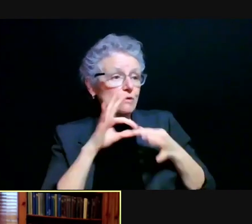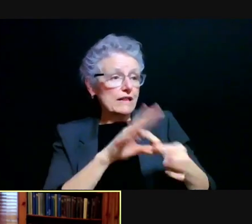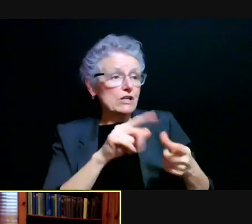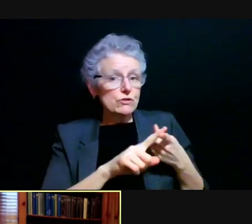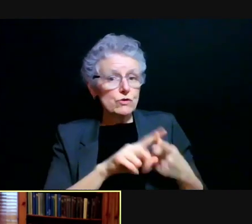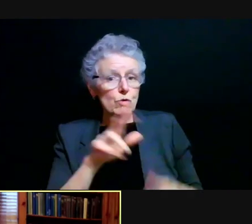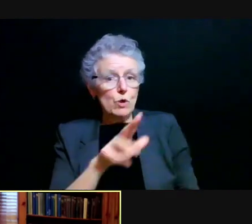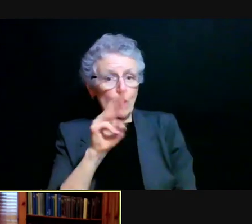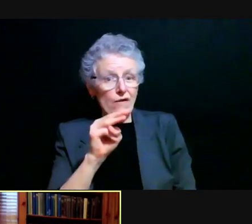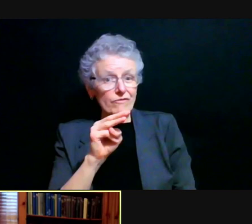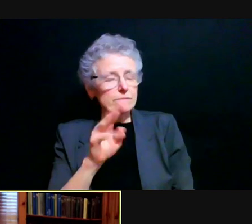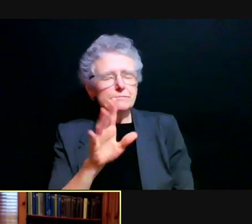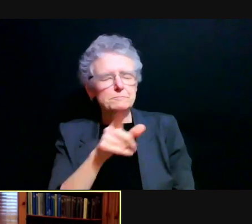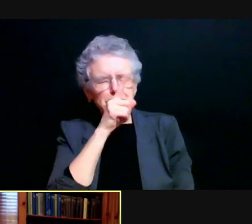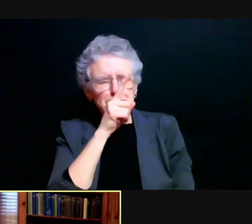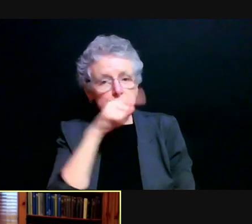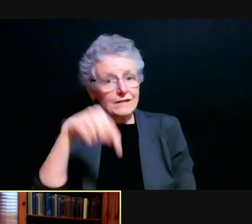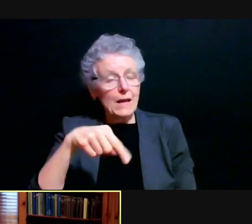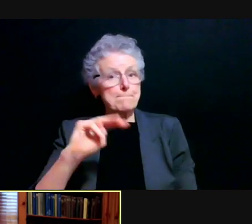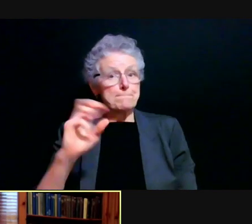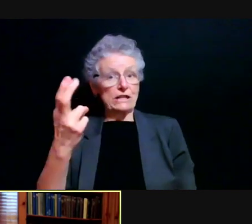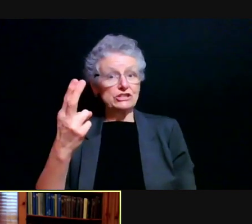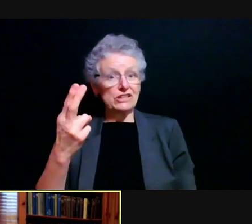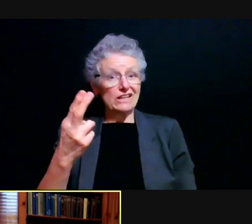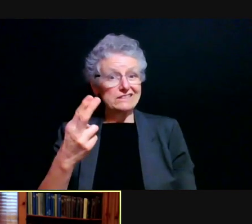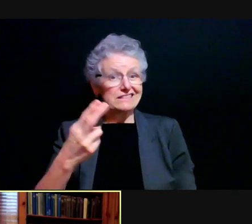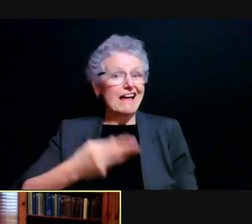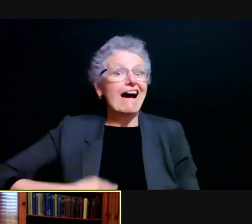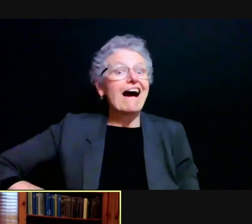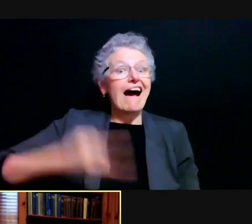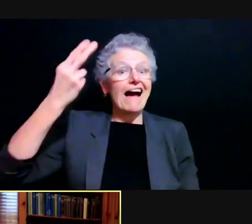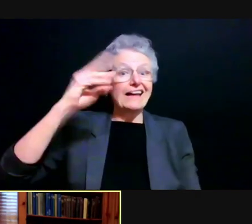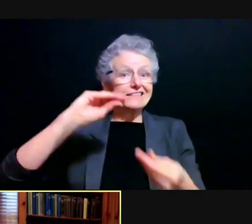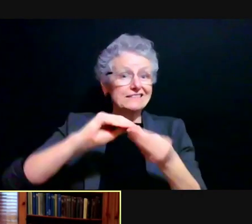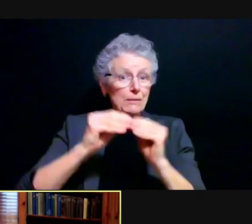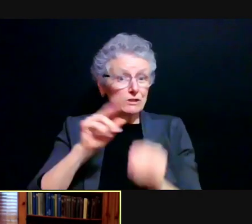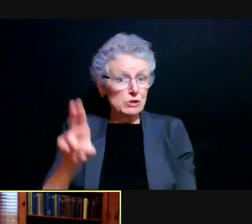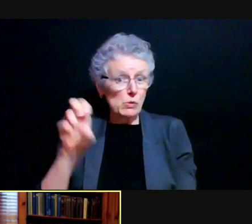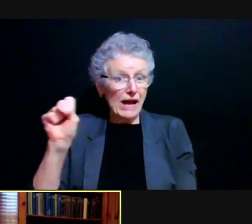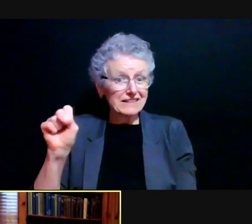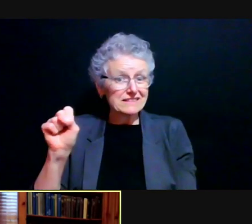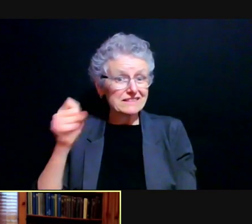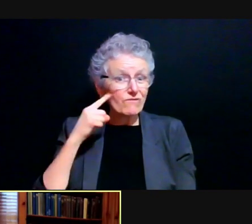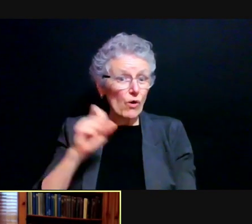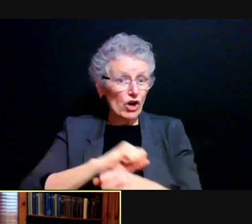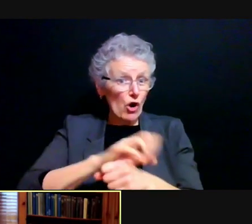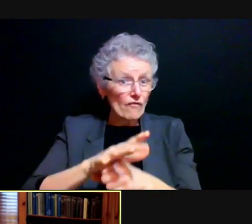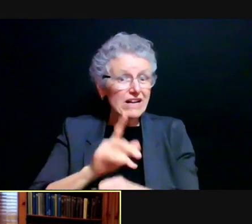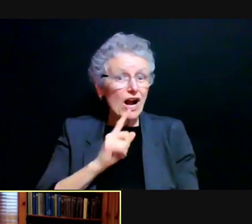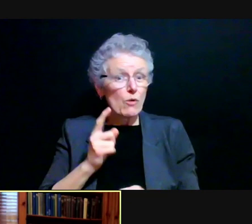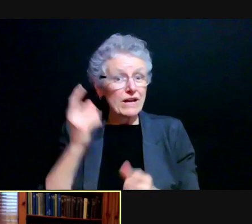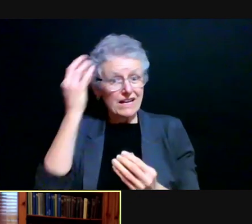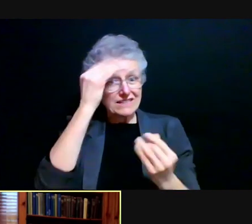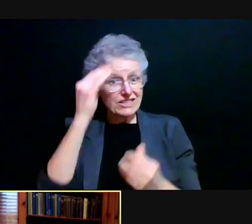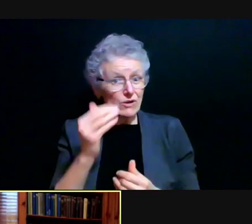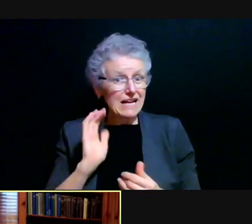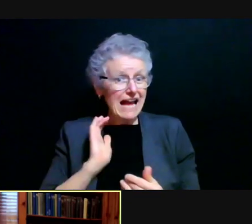leading the nation in the rate of COVID-19 which is just awful are we reconsidering our plans to open the big house